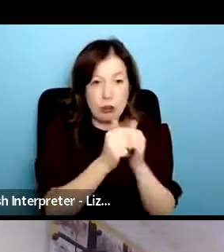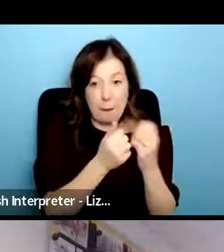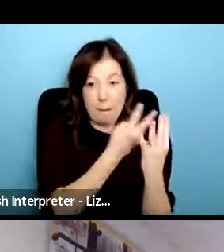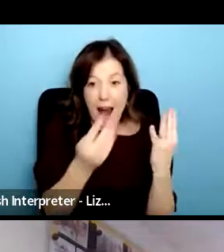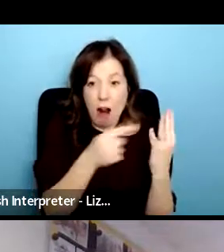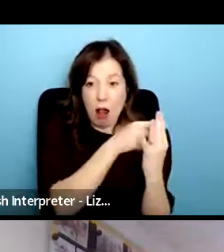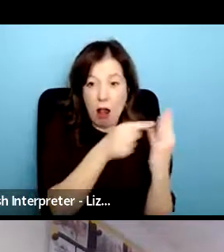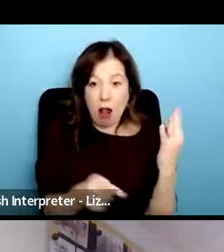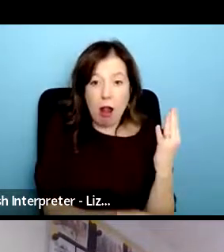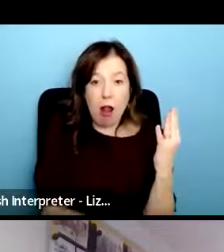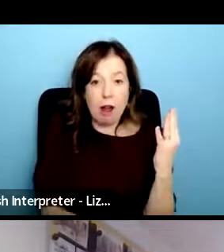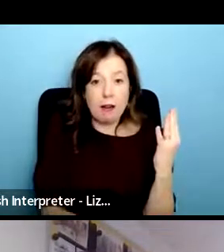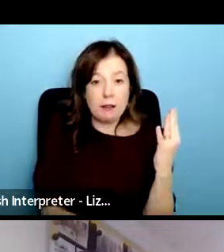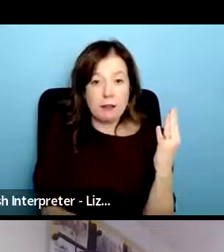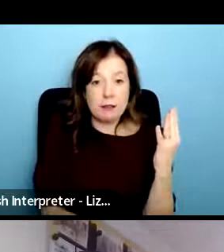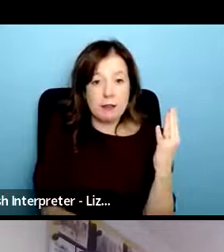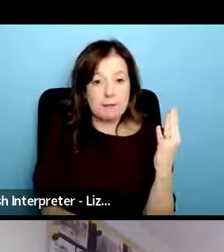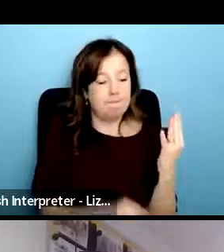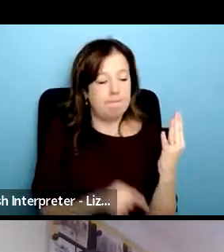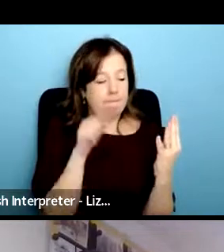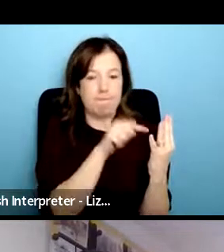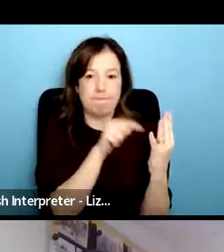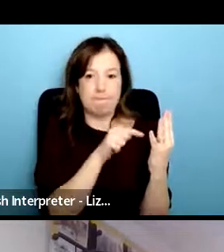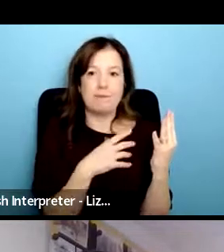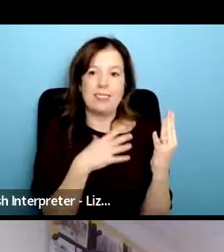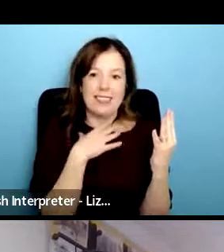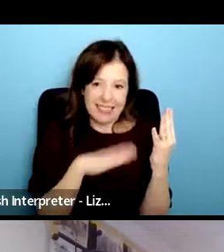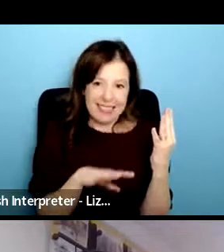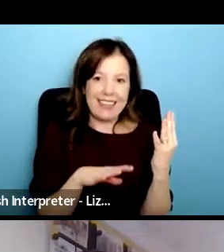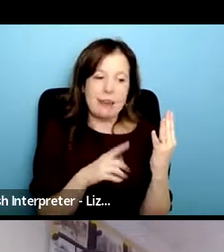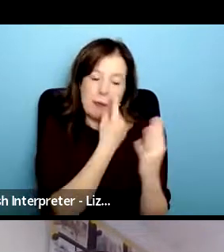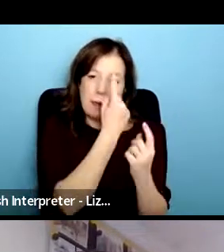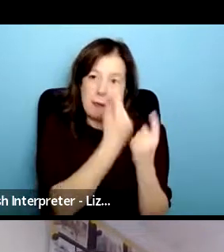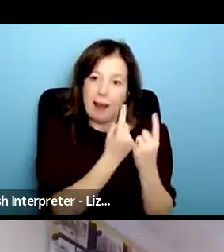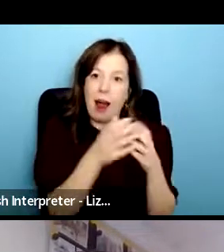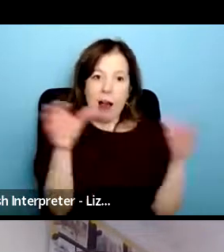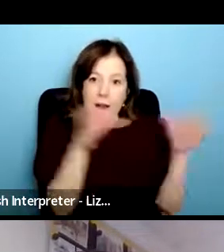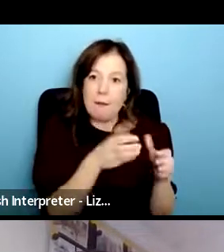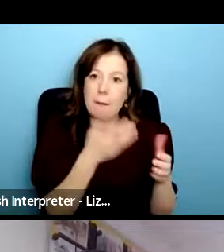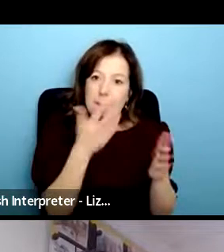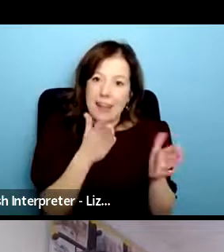uh we need to have more people with lived experience making those decisions and it